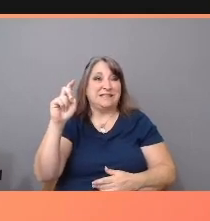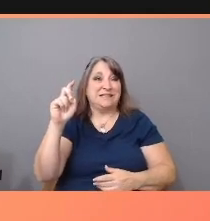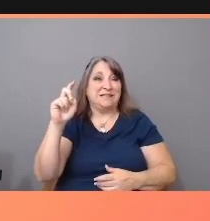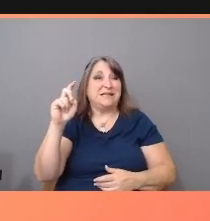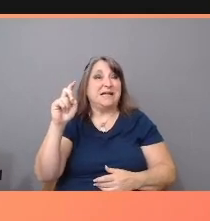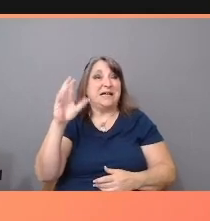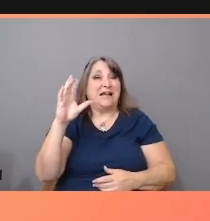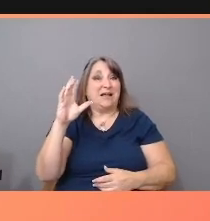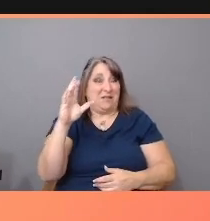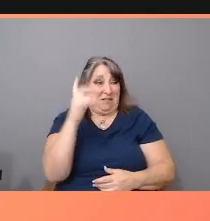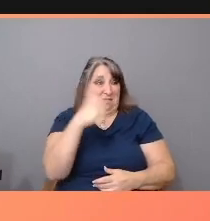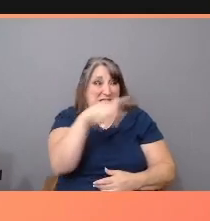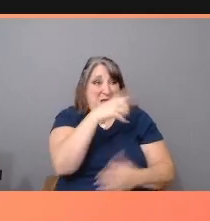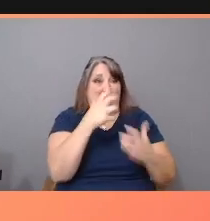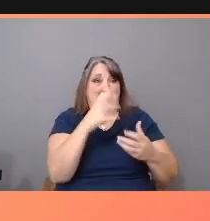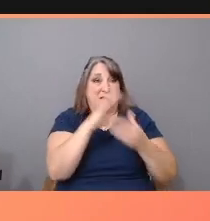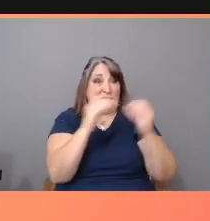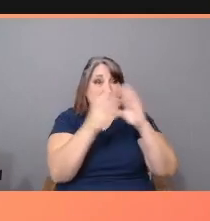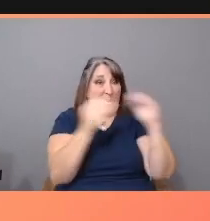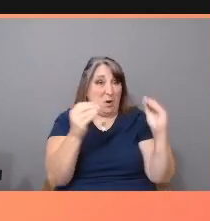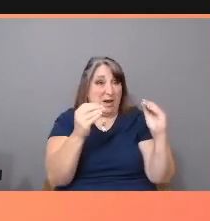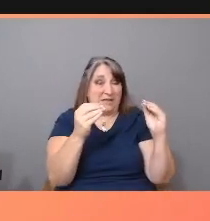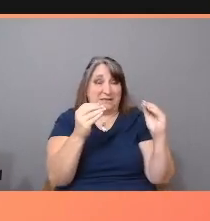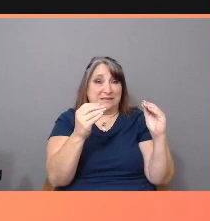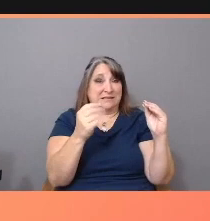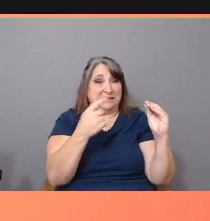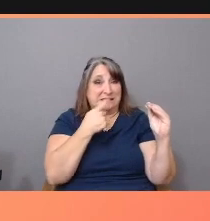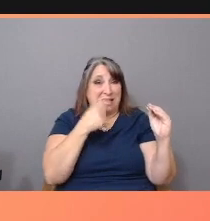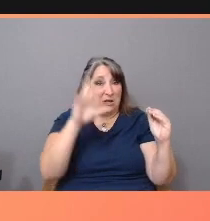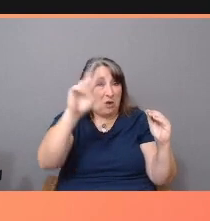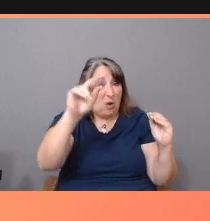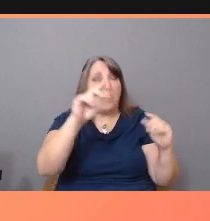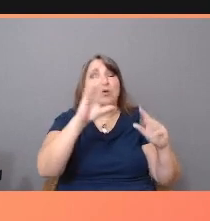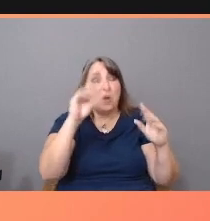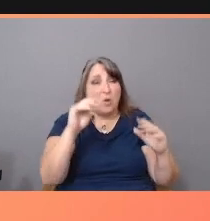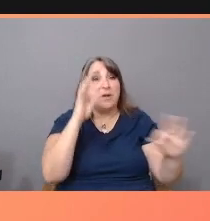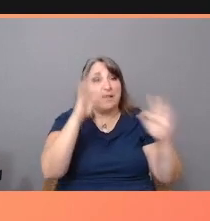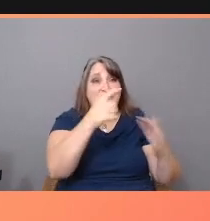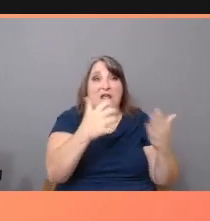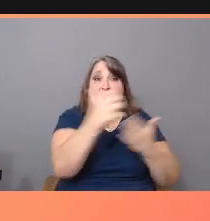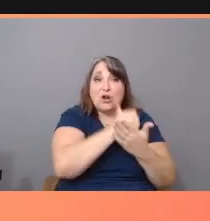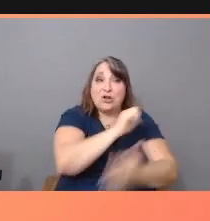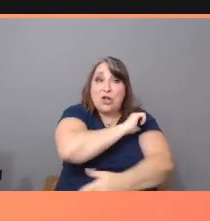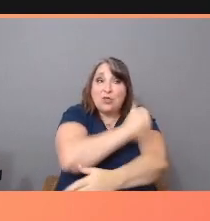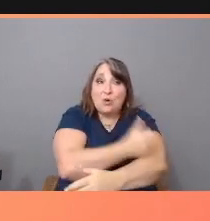If they feel an affinity with, and if they have earned the authority to tell our stories,